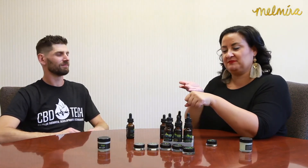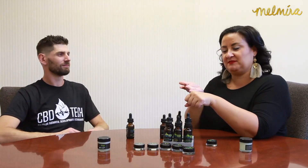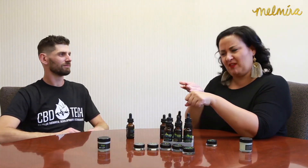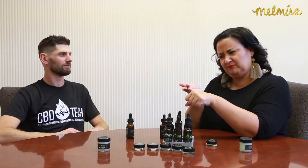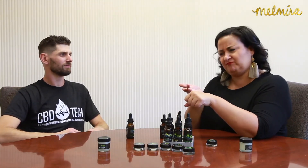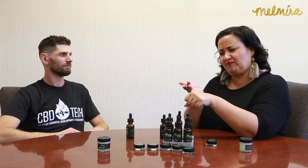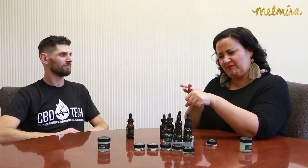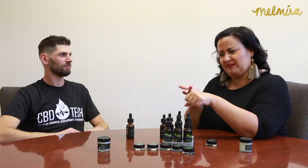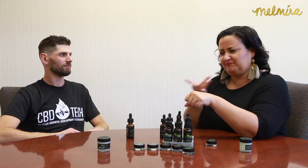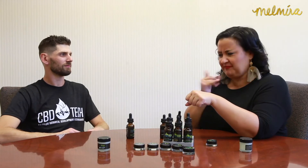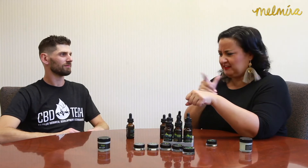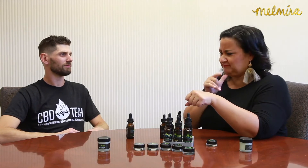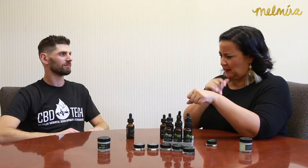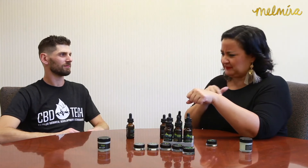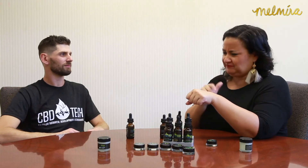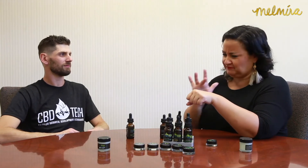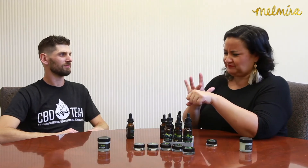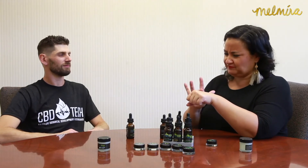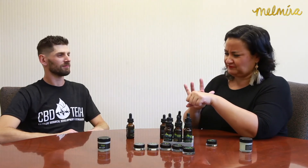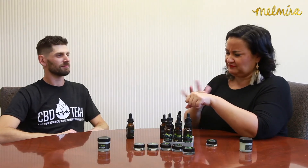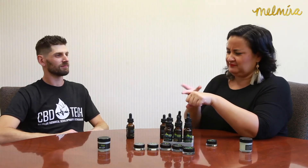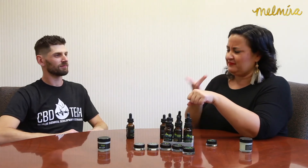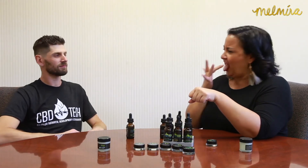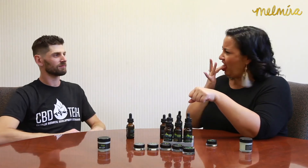Hmm. Tastes like lemon.